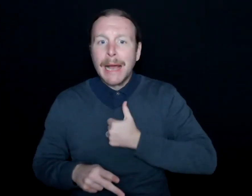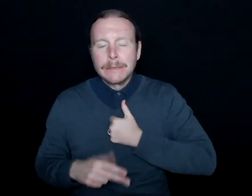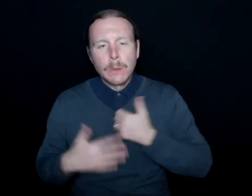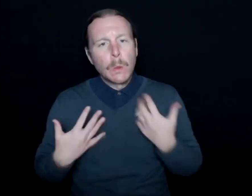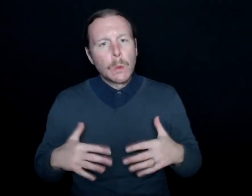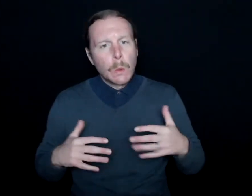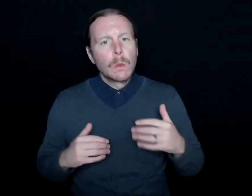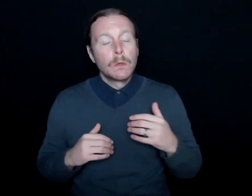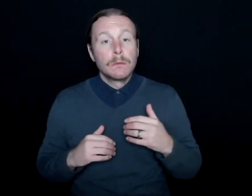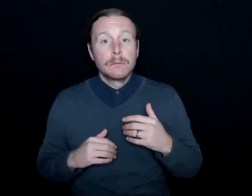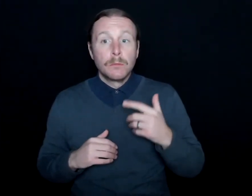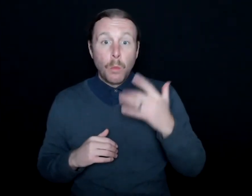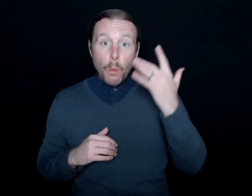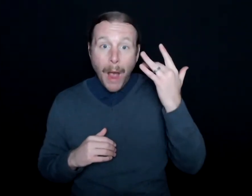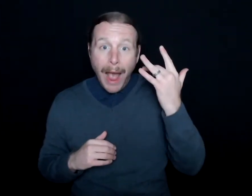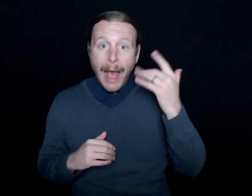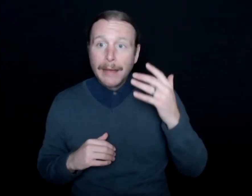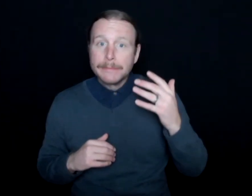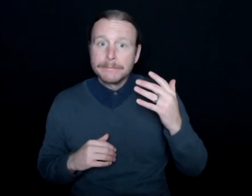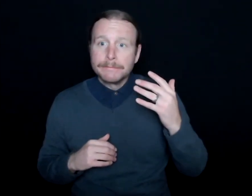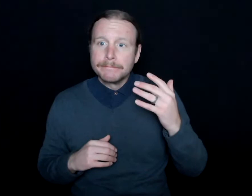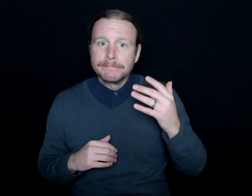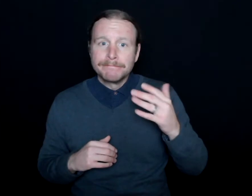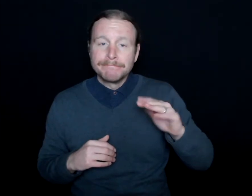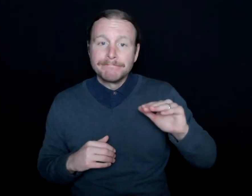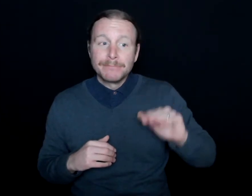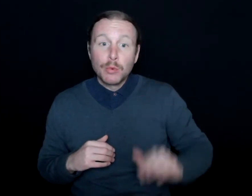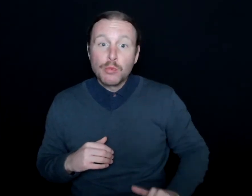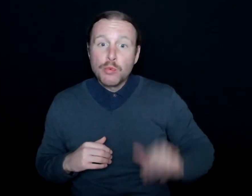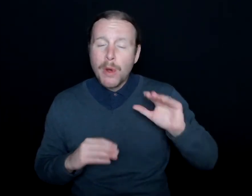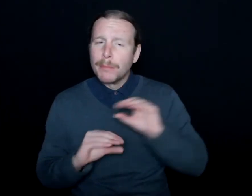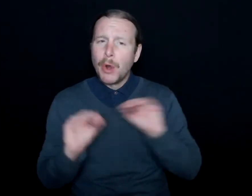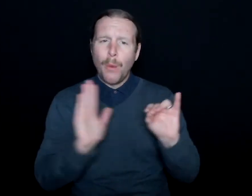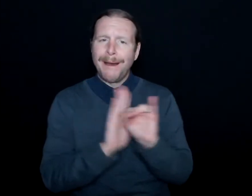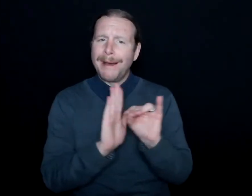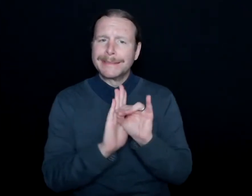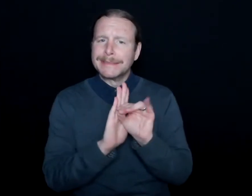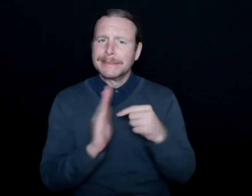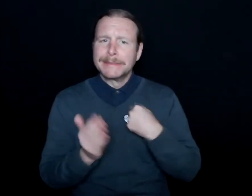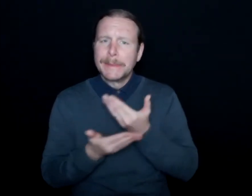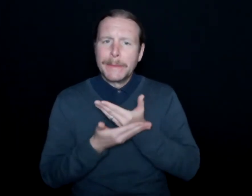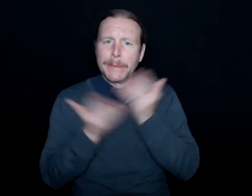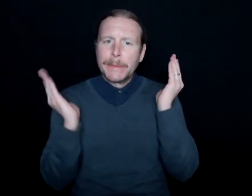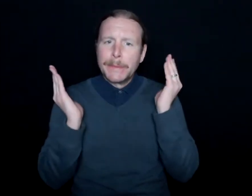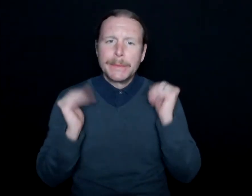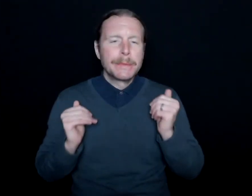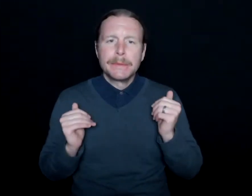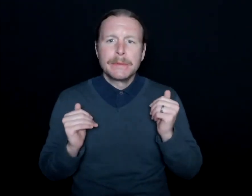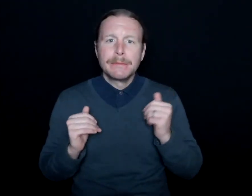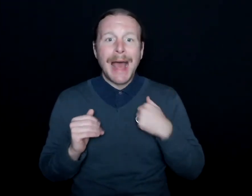it was because I really didn't have an identity as a kid. And I can say that looking back.